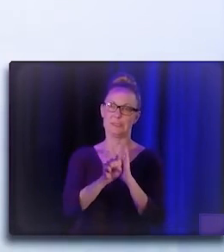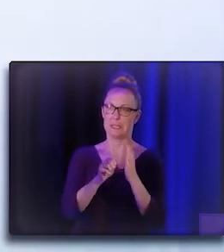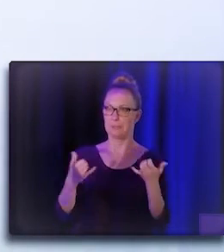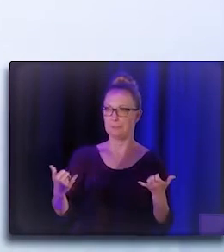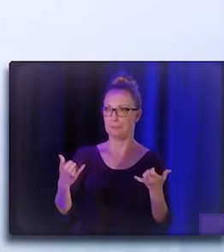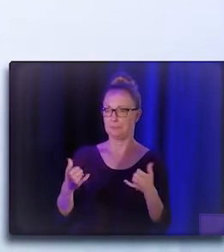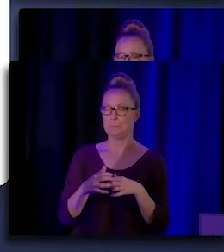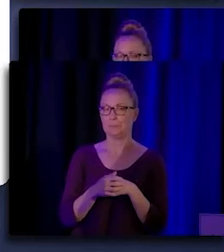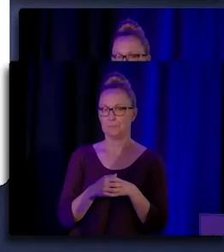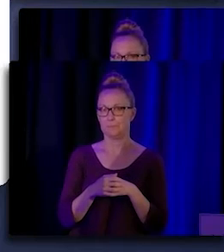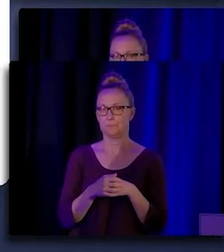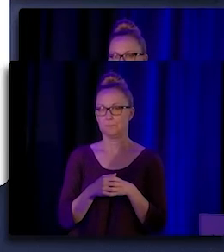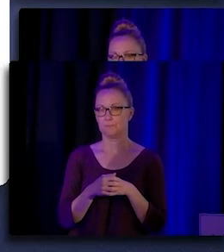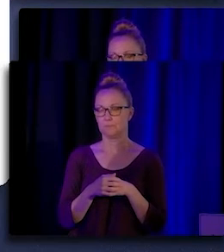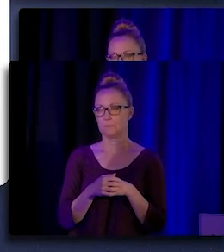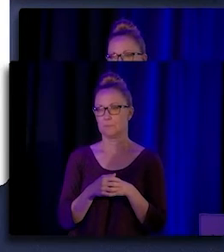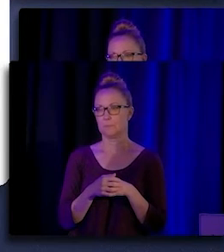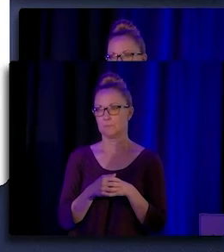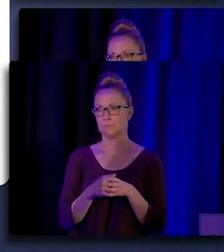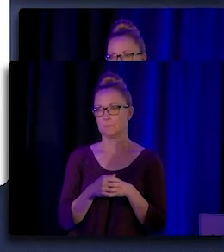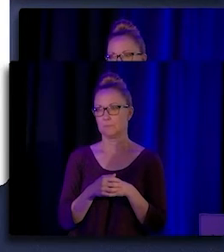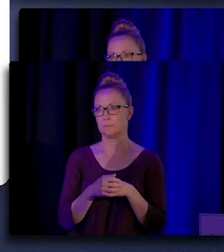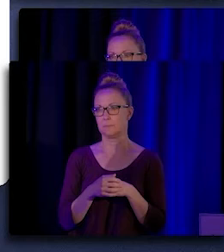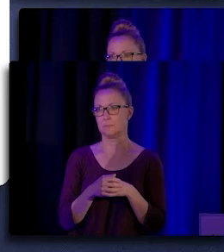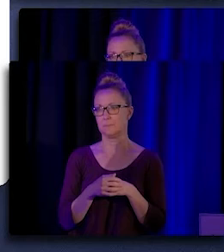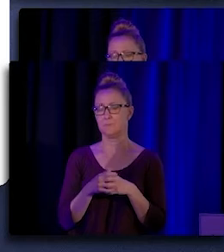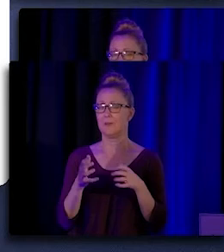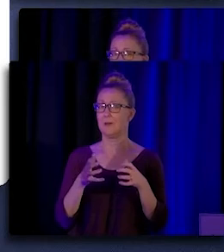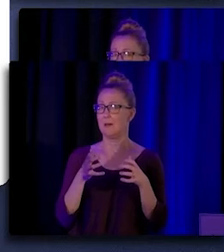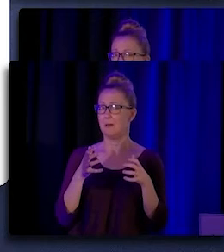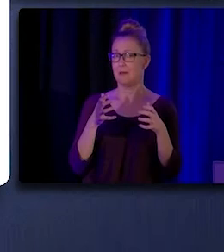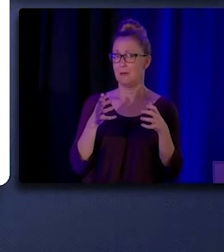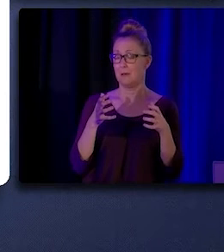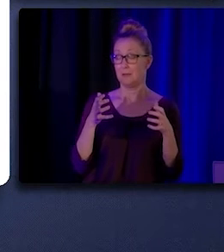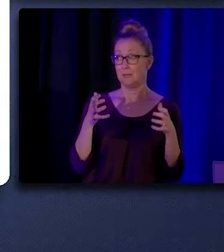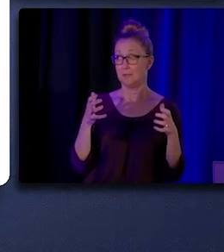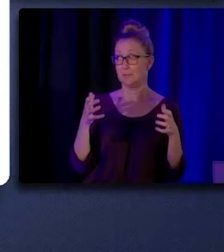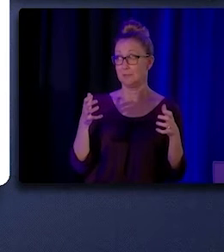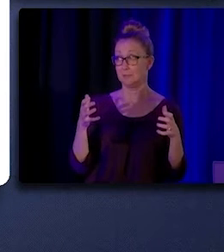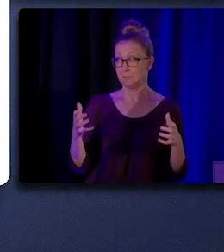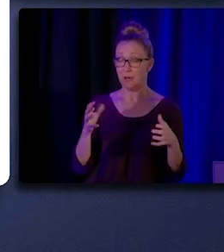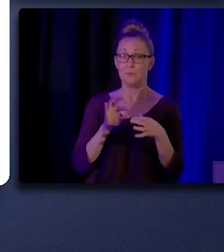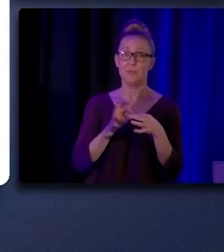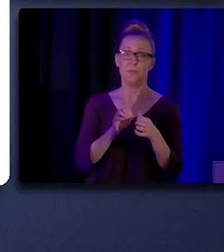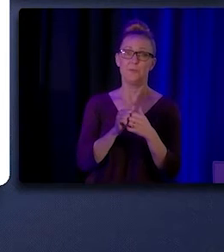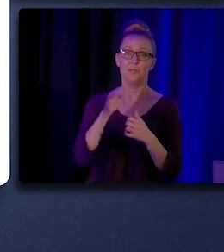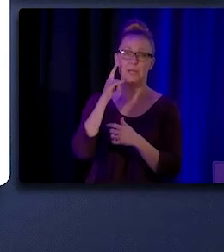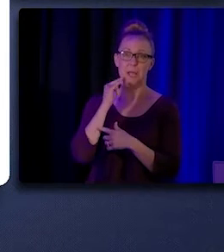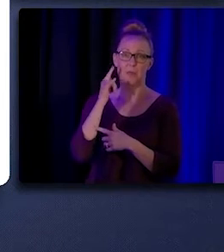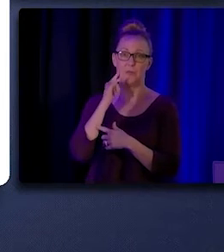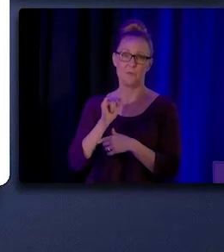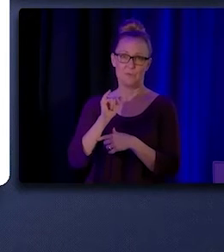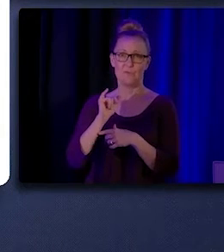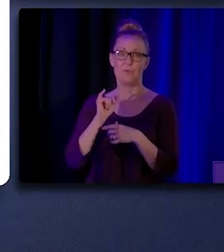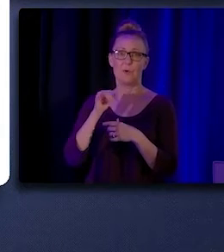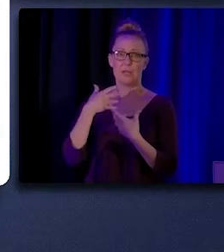There is the, and much of it was seated by the California Health Workforce Commission in 2019,